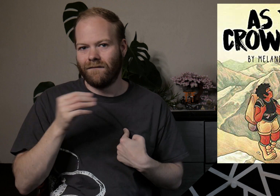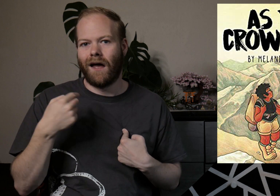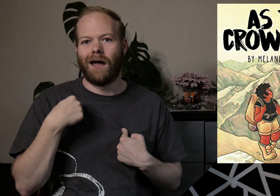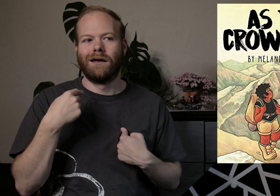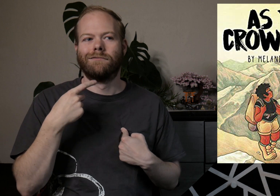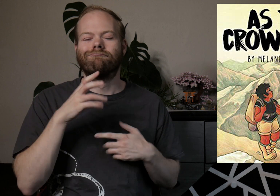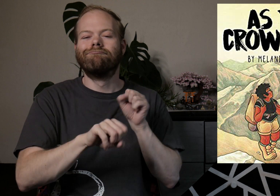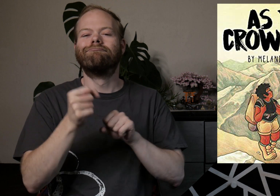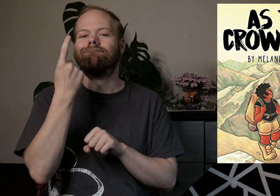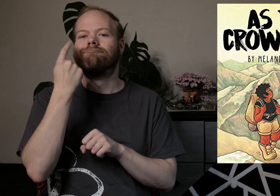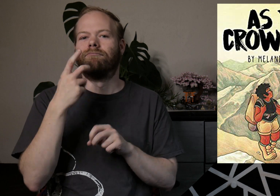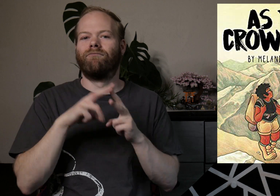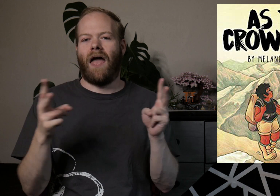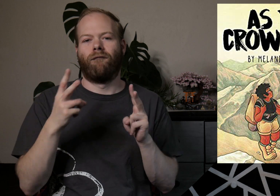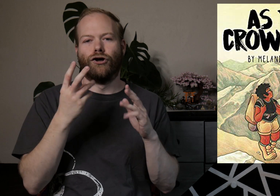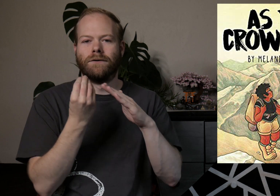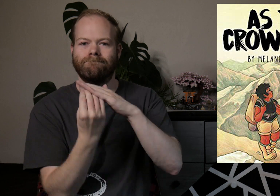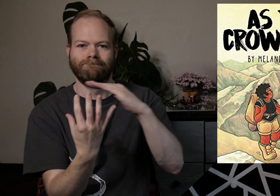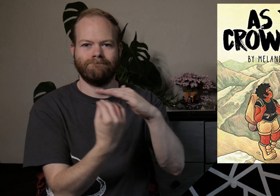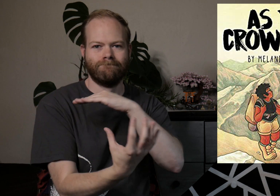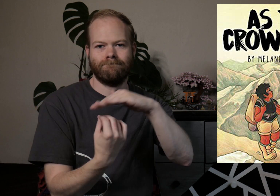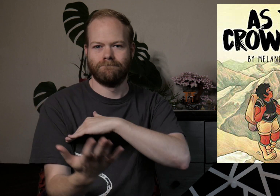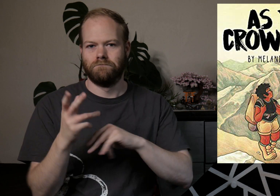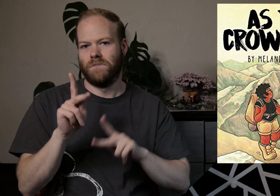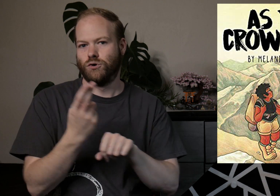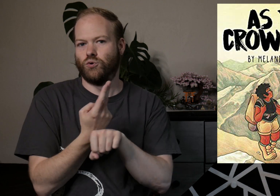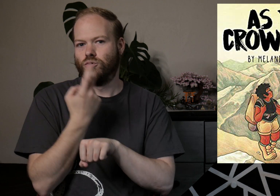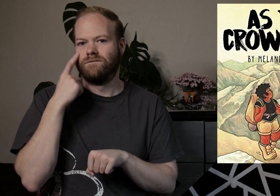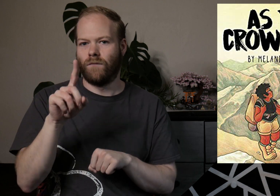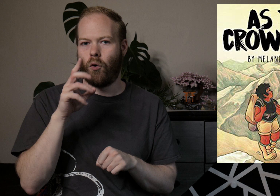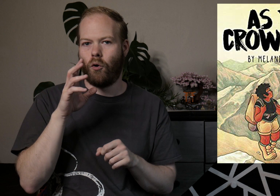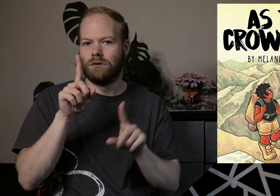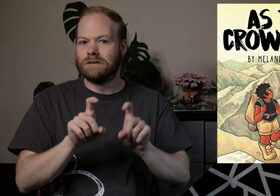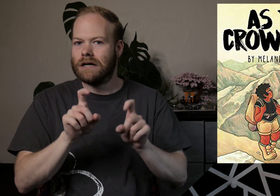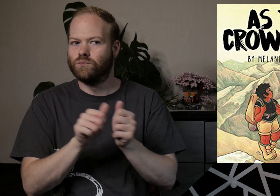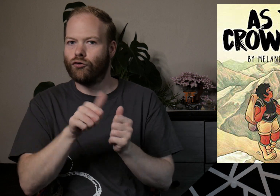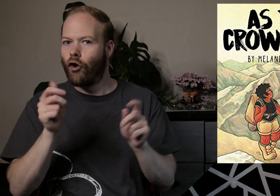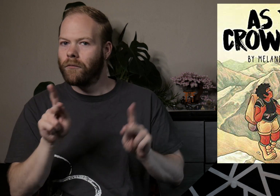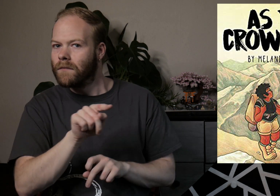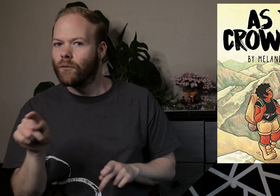and understand the very subtle codes people use to test the waters with other people.